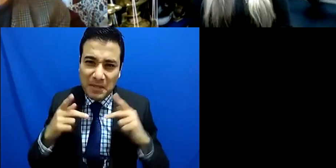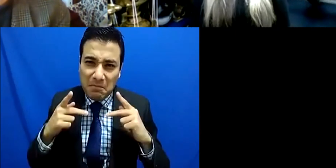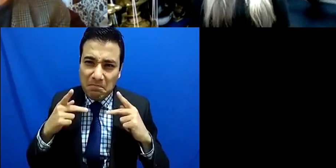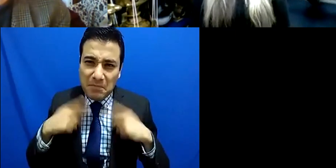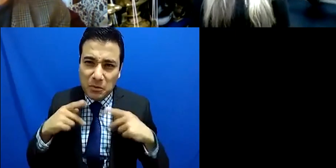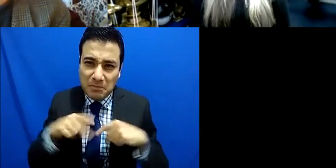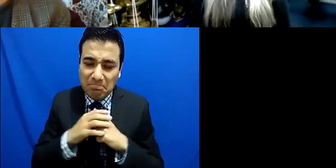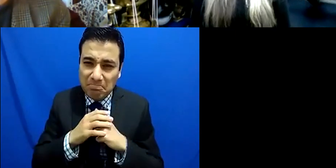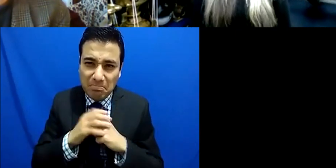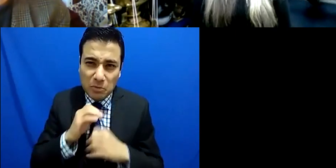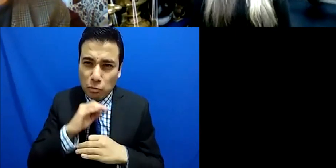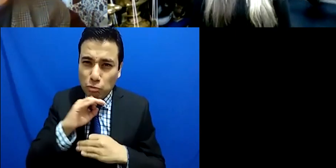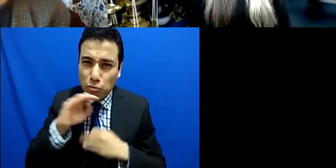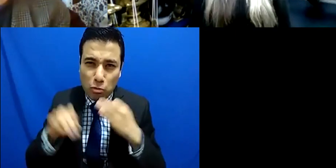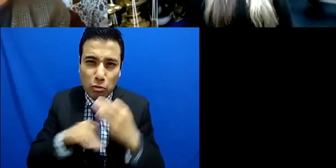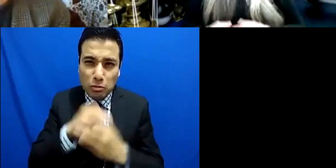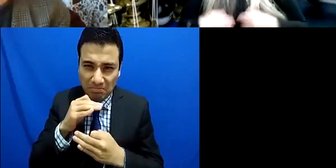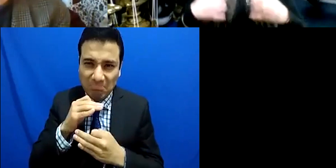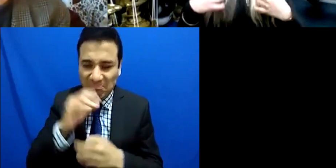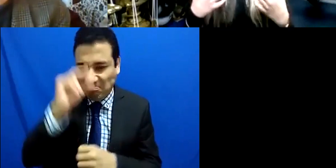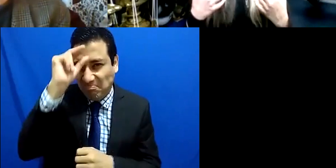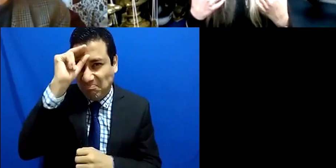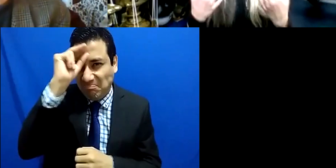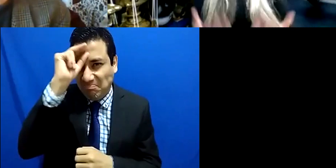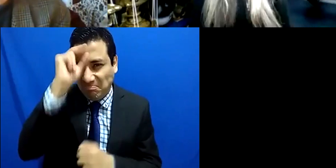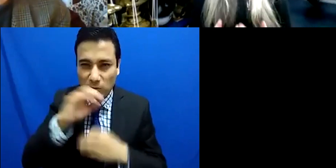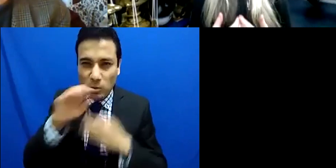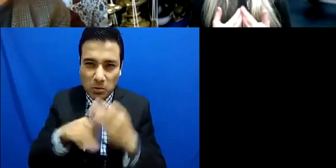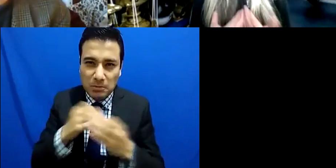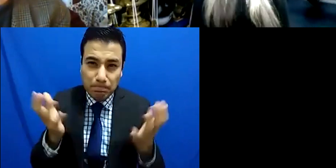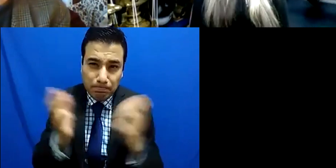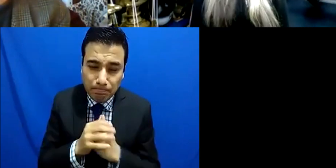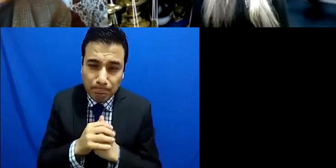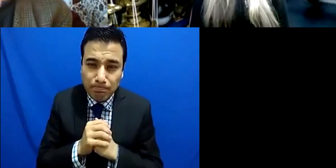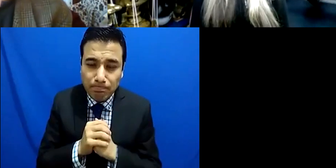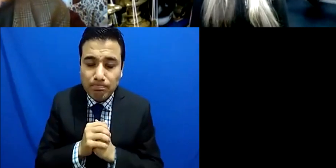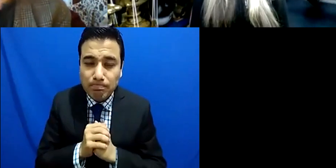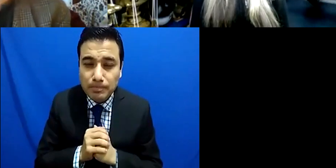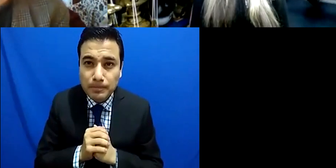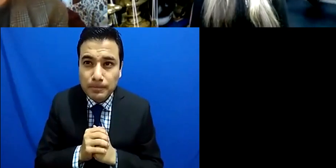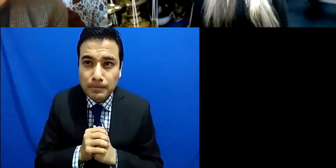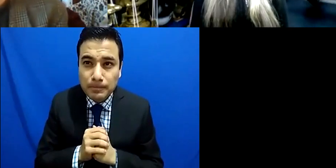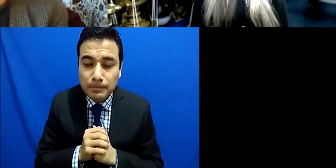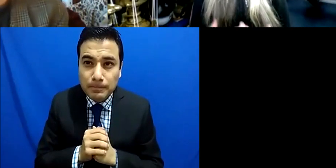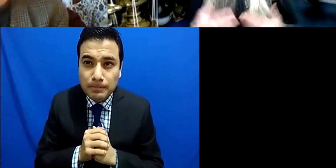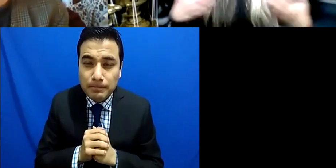seen through you know how technology and medicine has moved forward as regards to serving